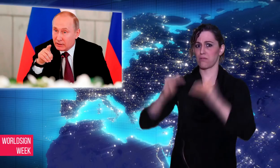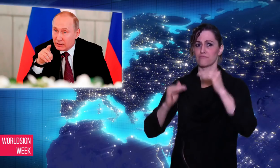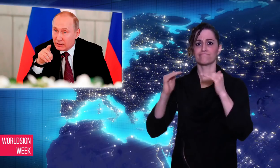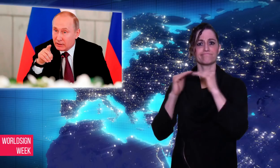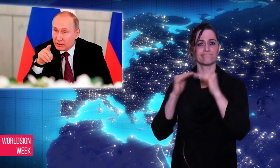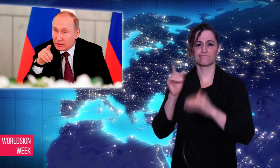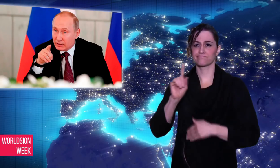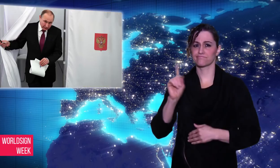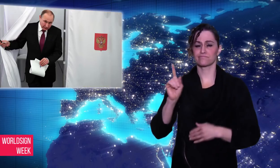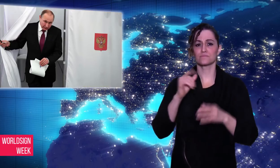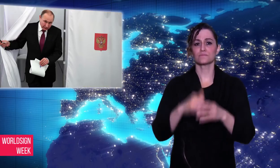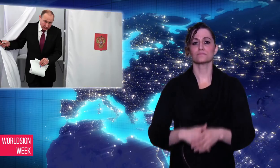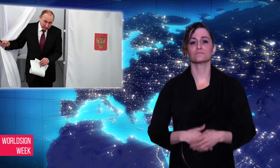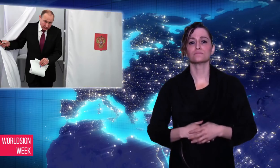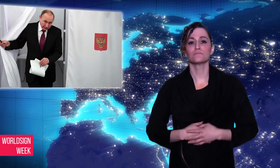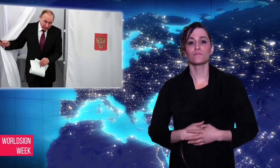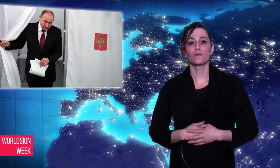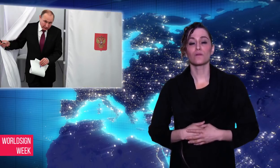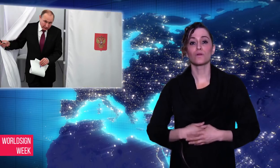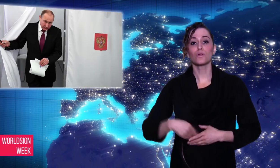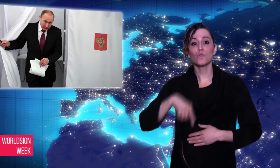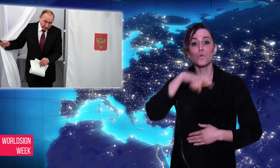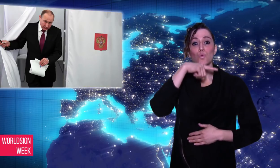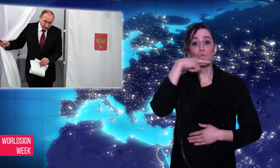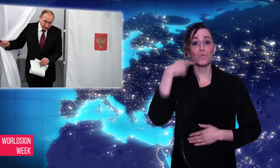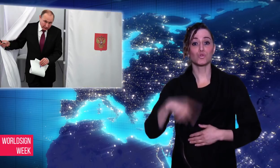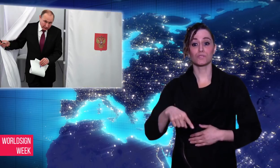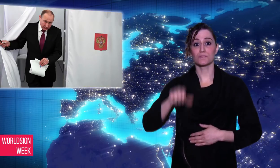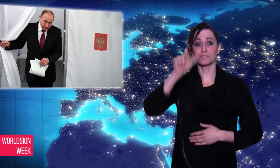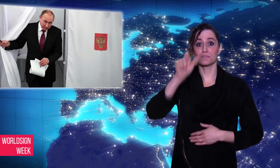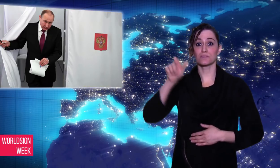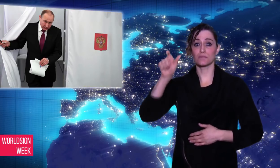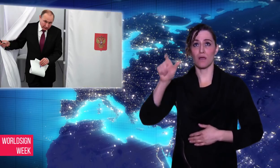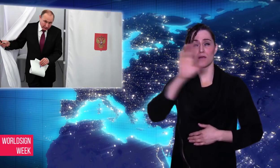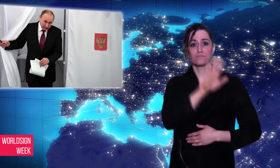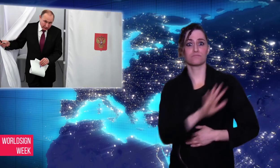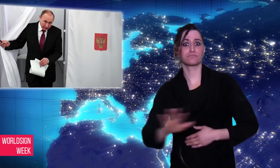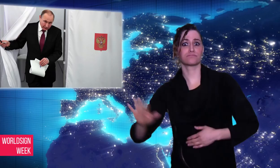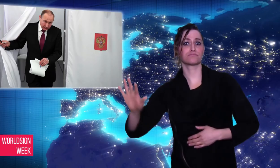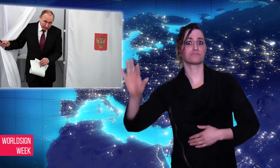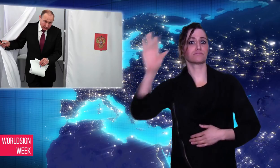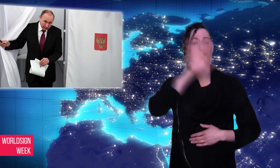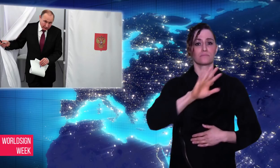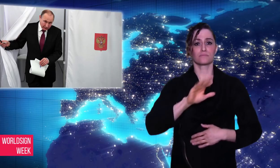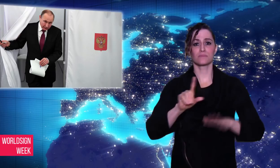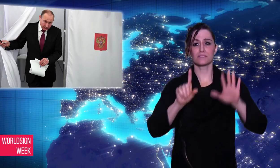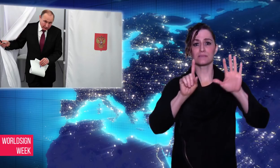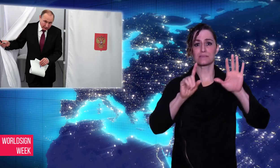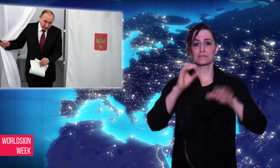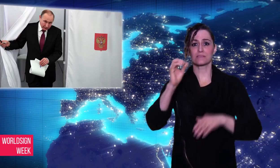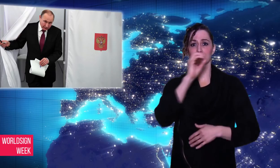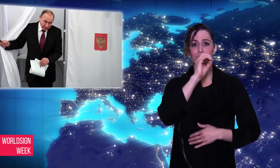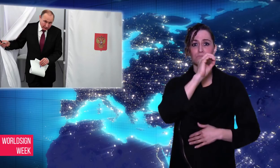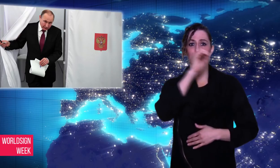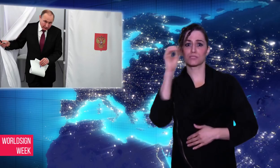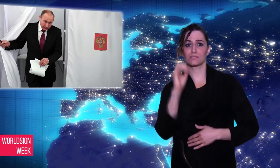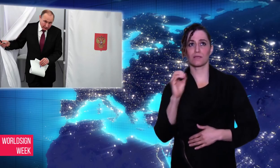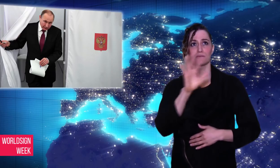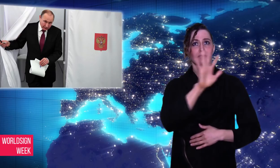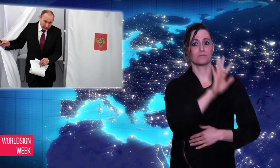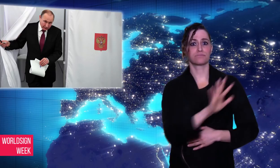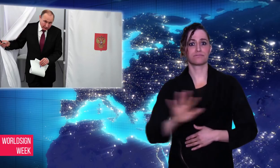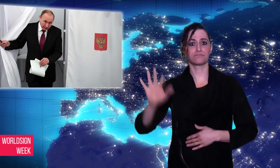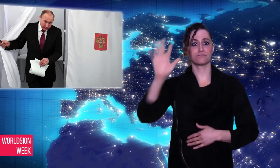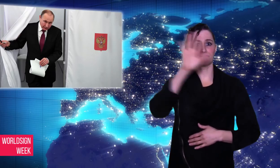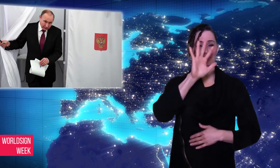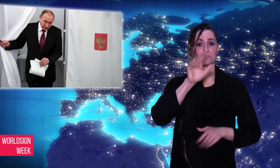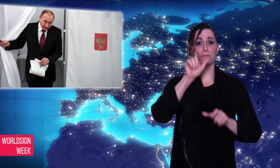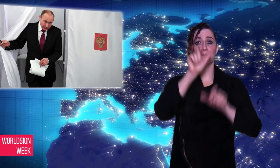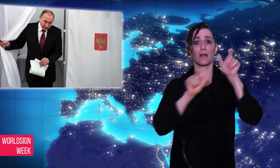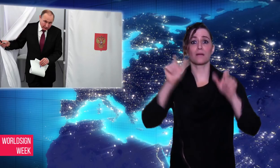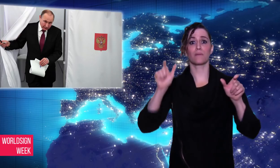eligible voted, and after the votes were